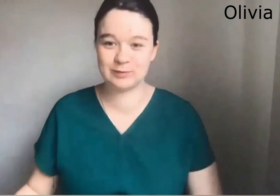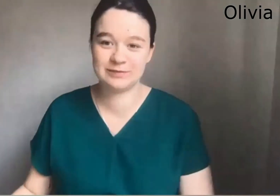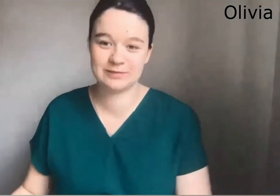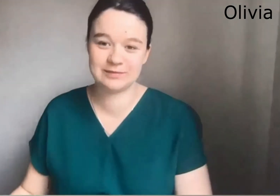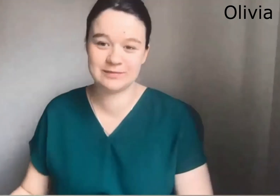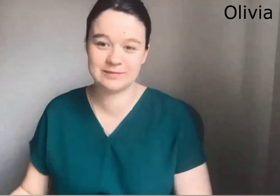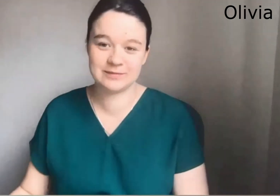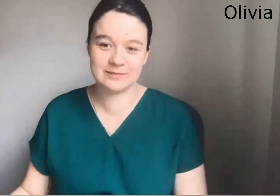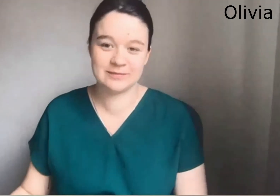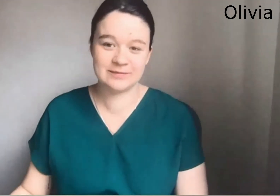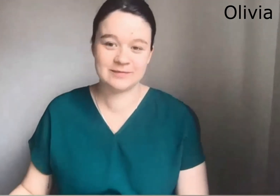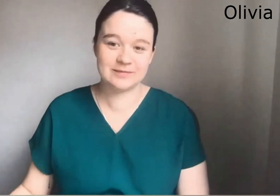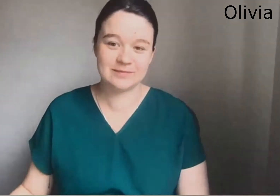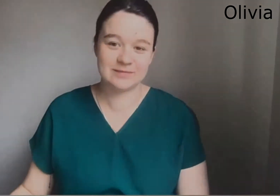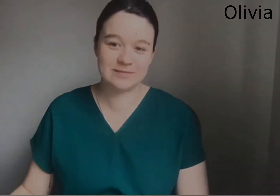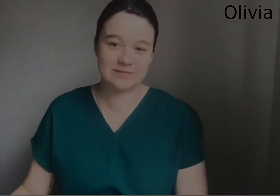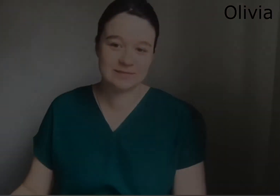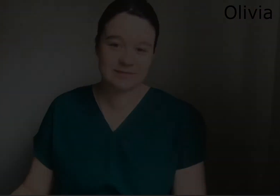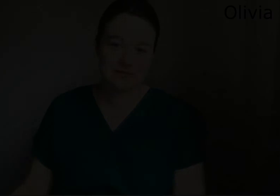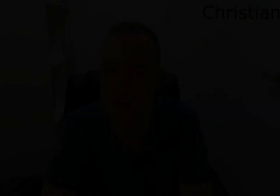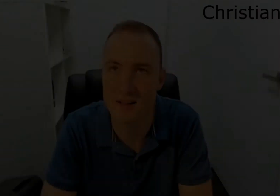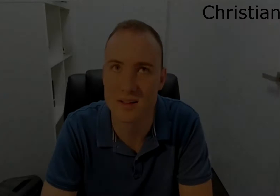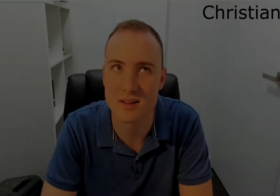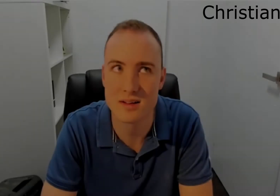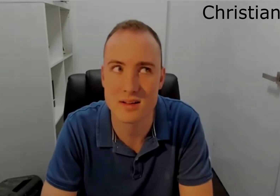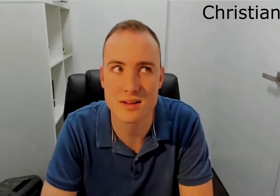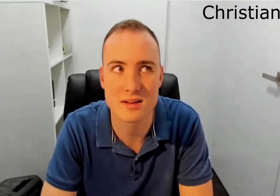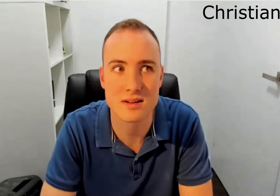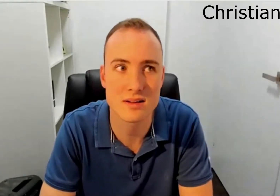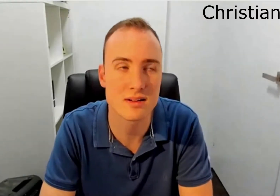That would be most of the online activities that I do excellent. Thank you